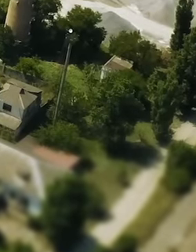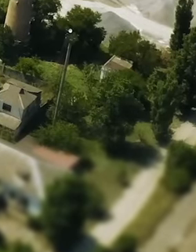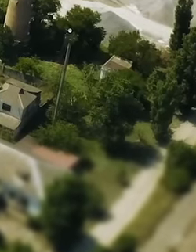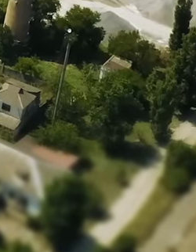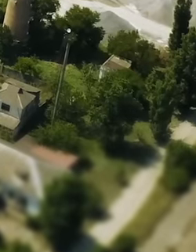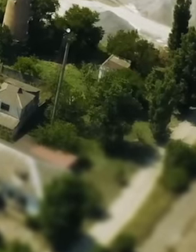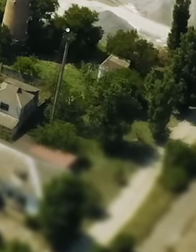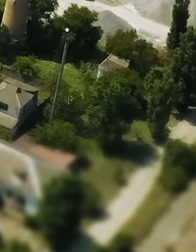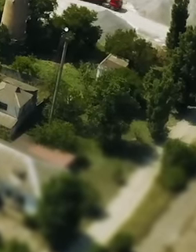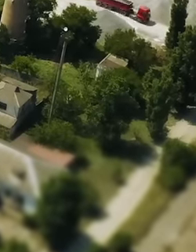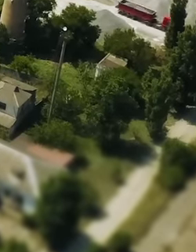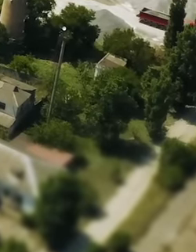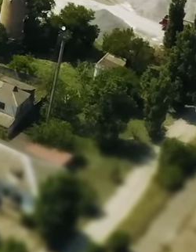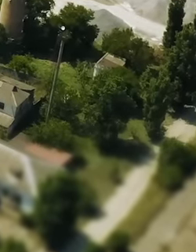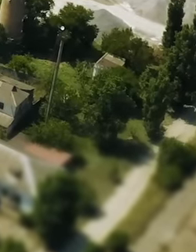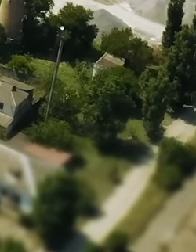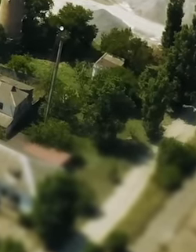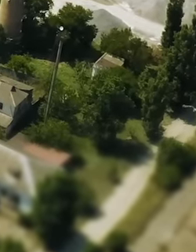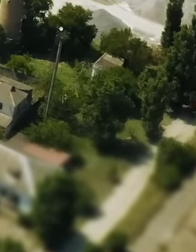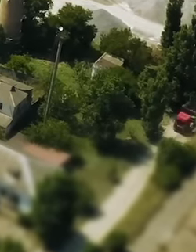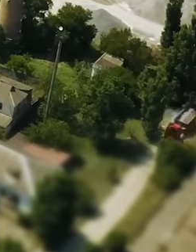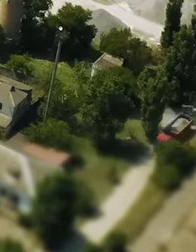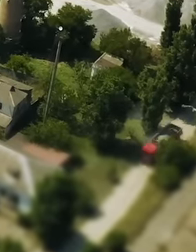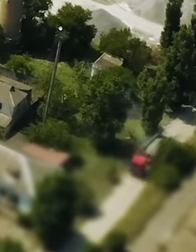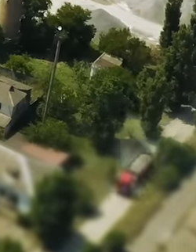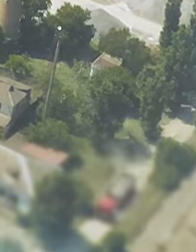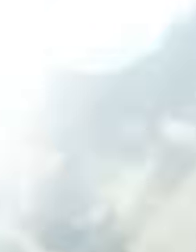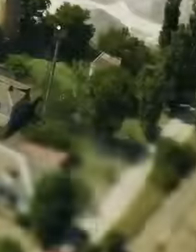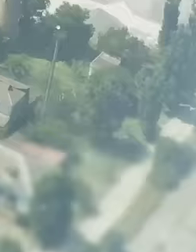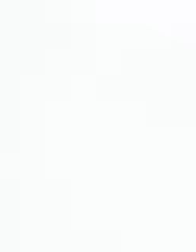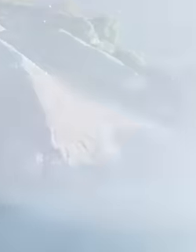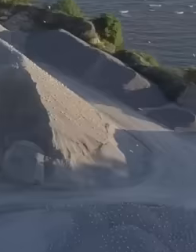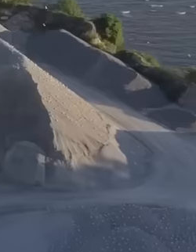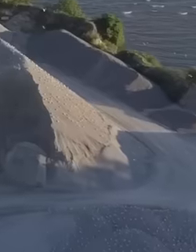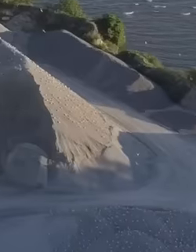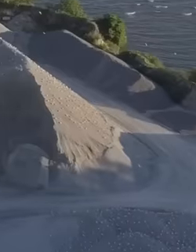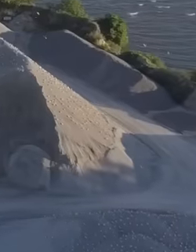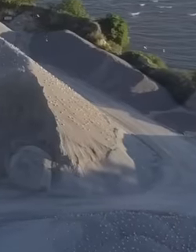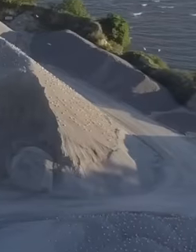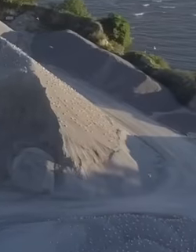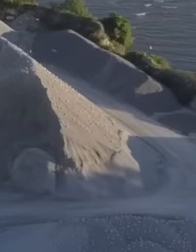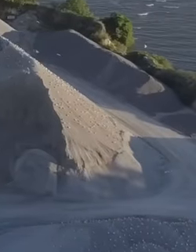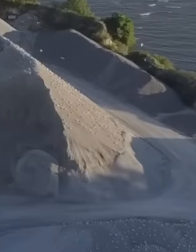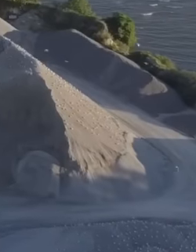to selling petrous materials such as sand, gravel and stone, sent millions of cubic meters